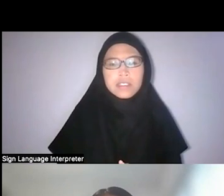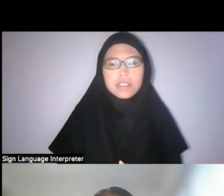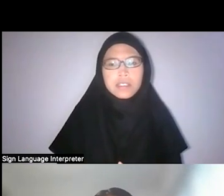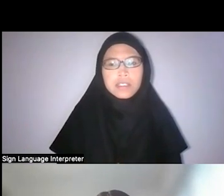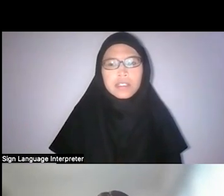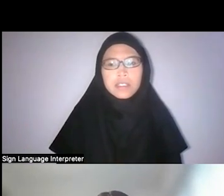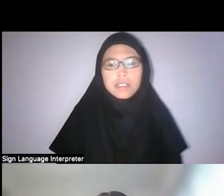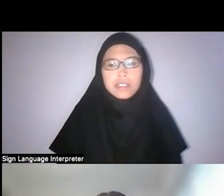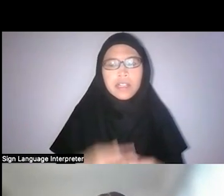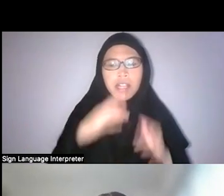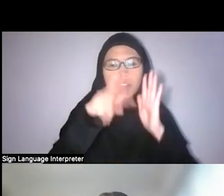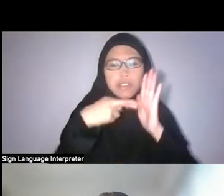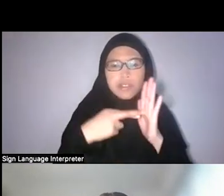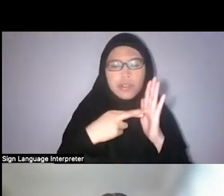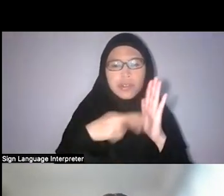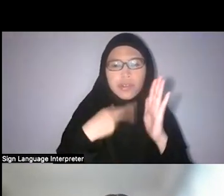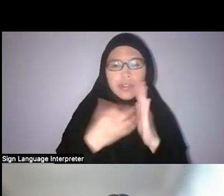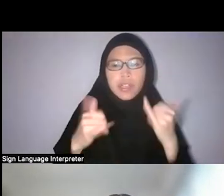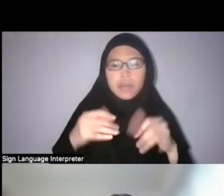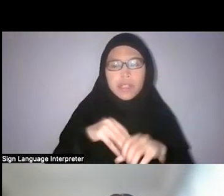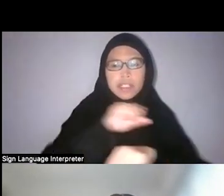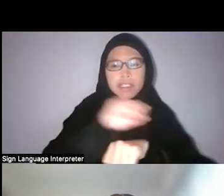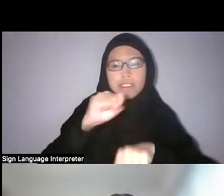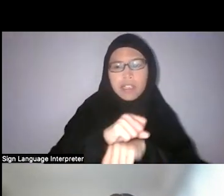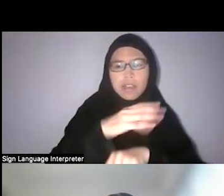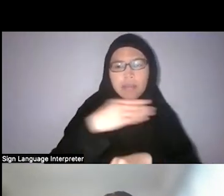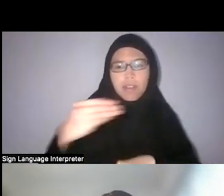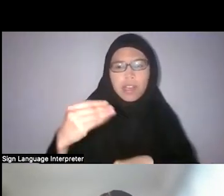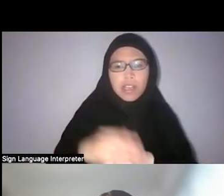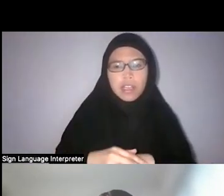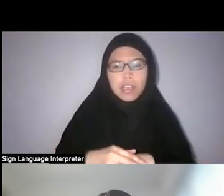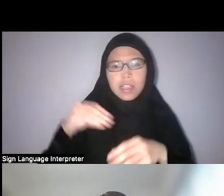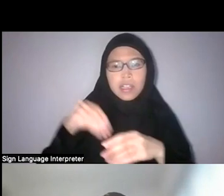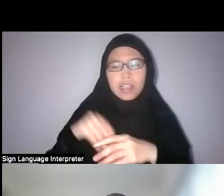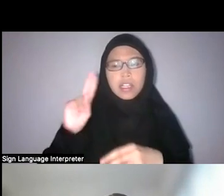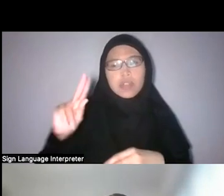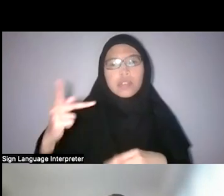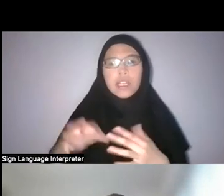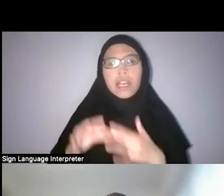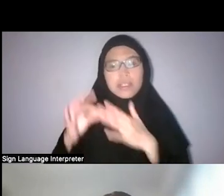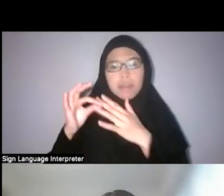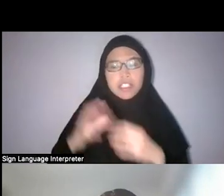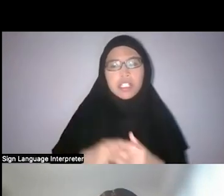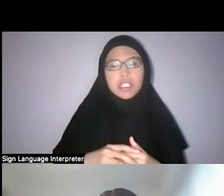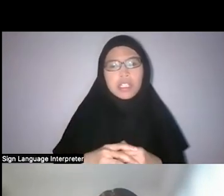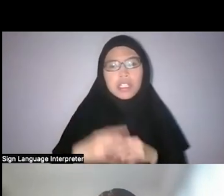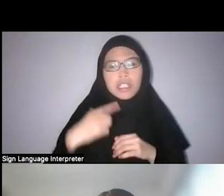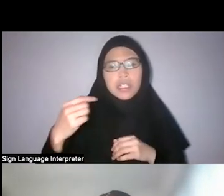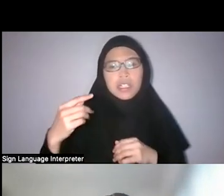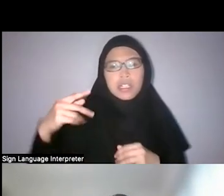the role it has played in Singapore and also in the UK especially. Things like orchid mania and all of that.